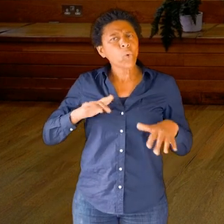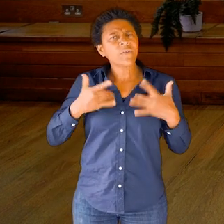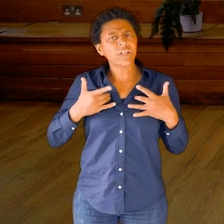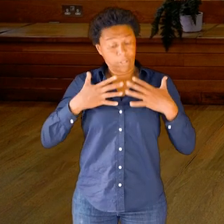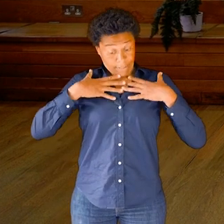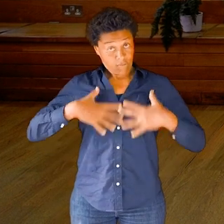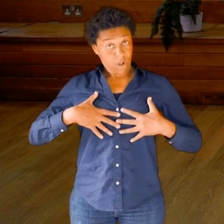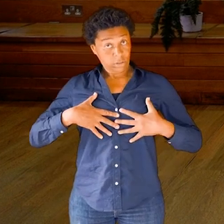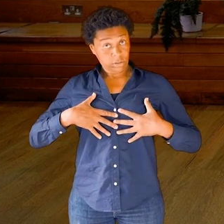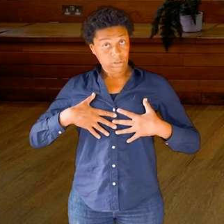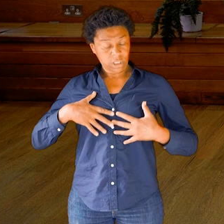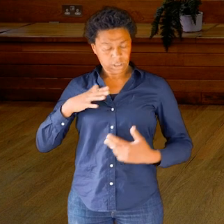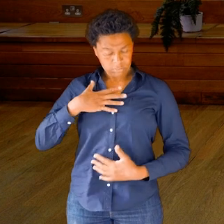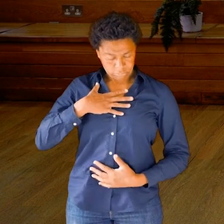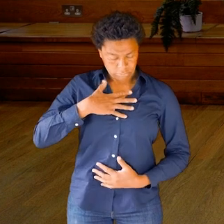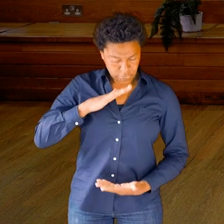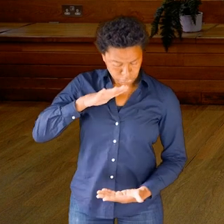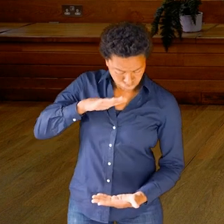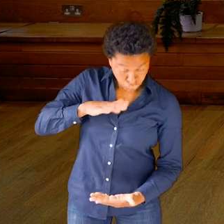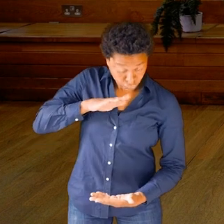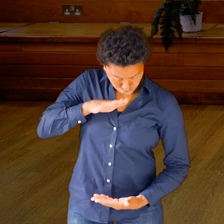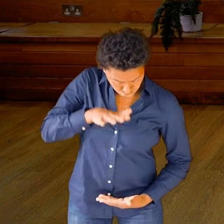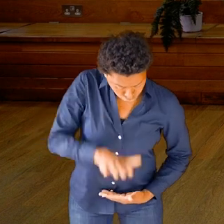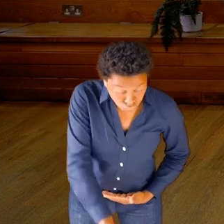front of my body is close to the ground.